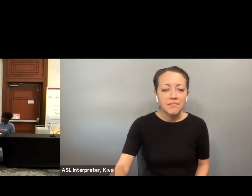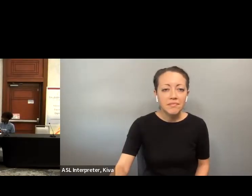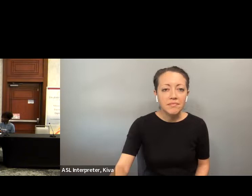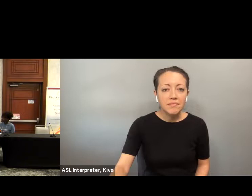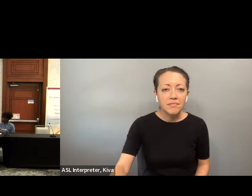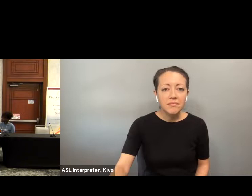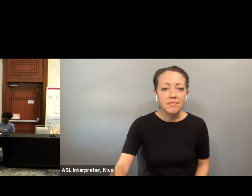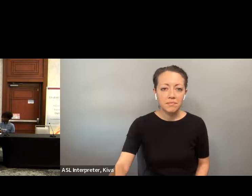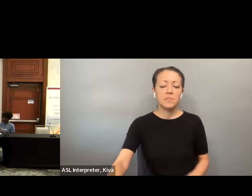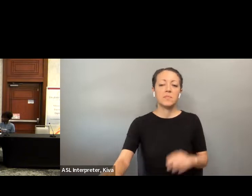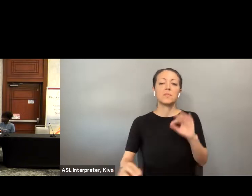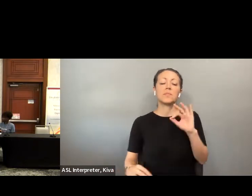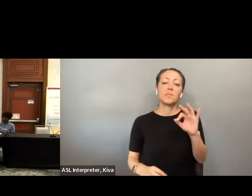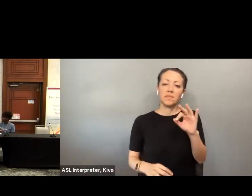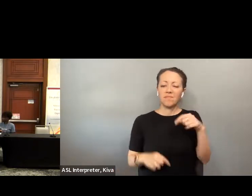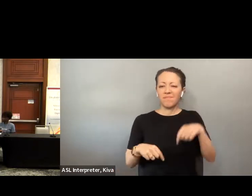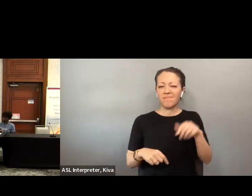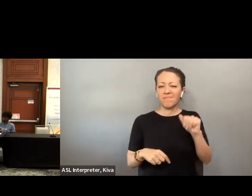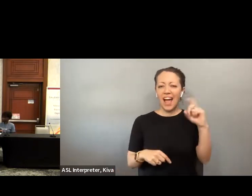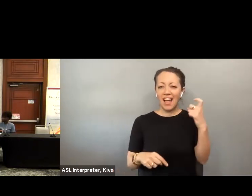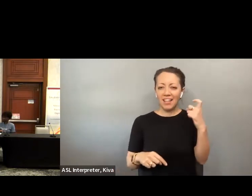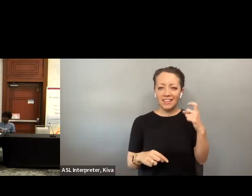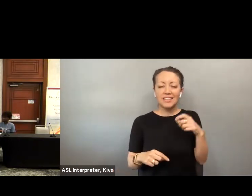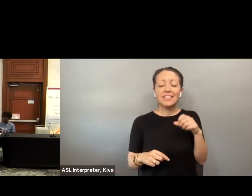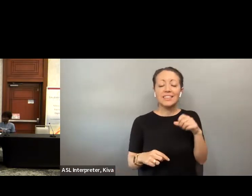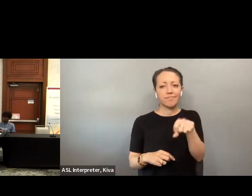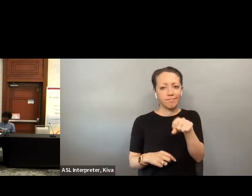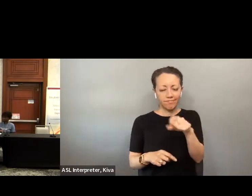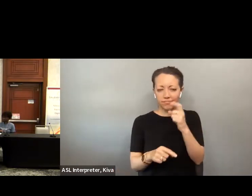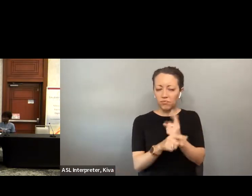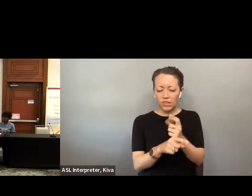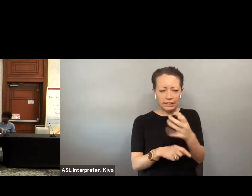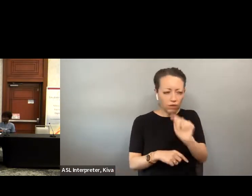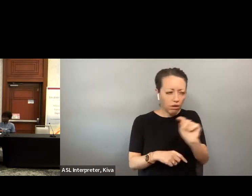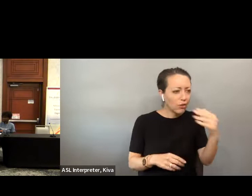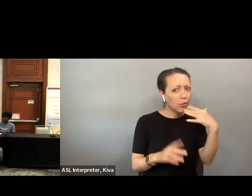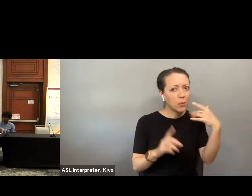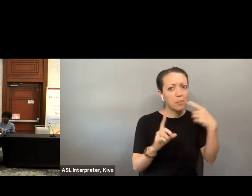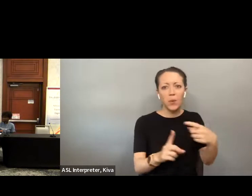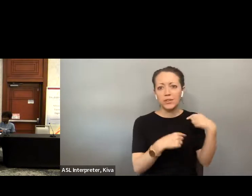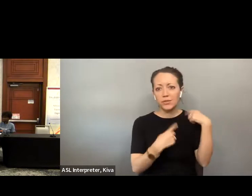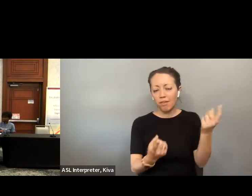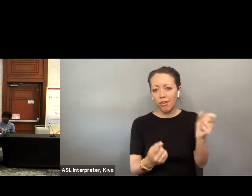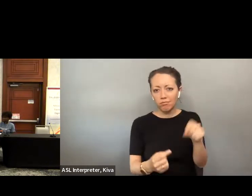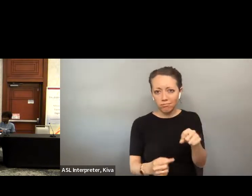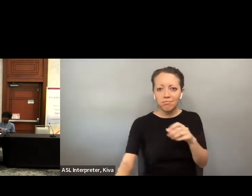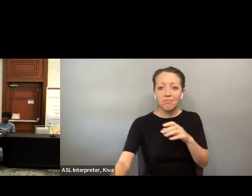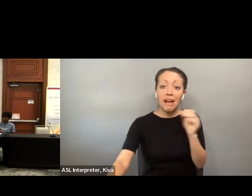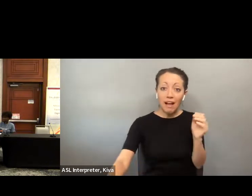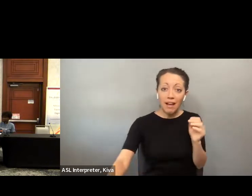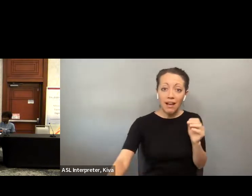» This is Alex and I really wanted to build on this conversation we are developing here. I think there have been some great topics already raised on this subject. But I